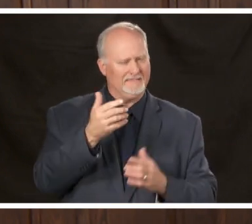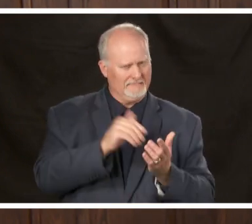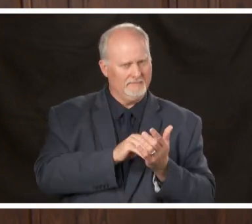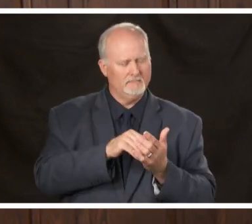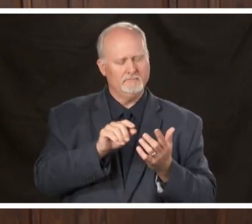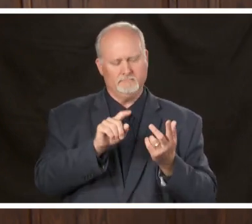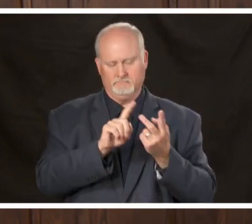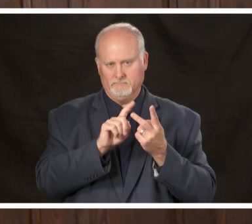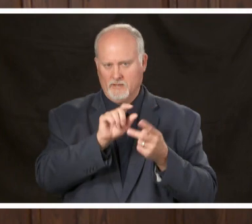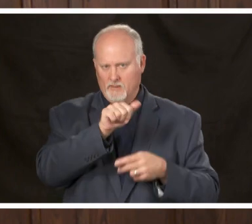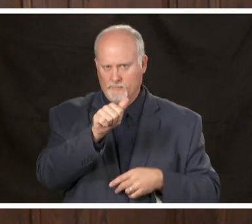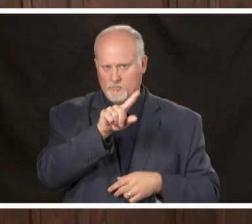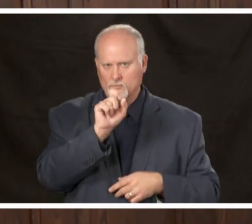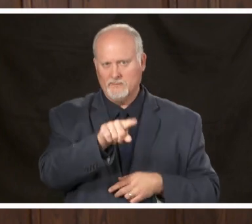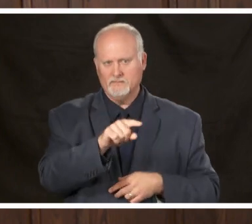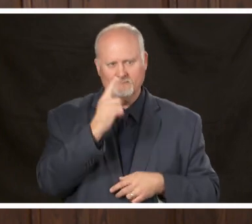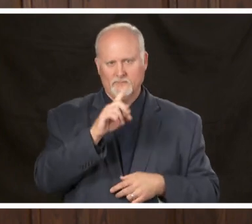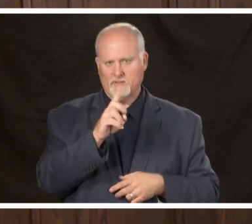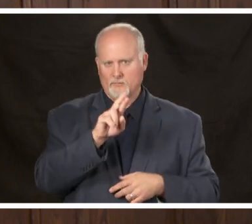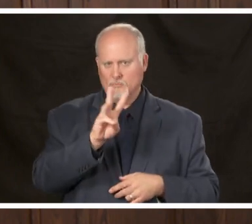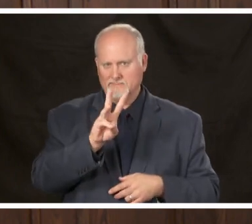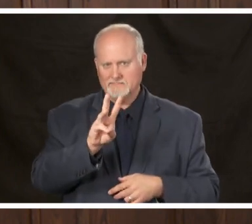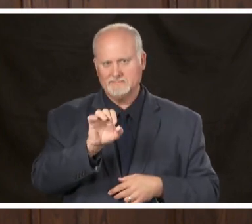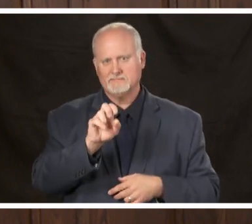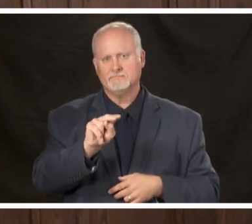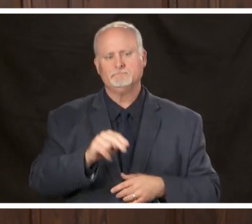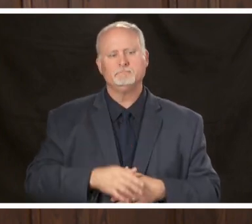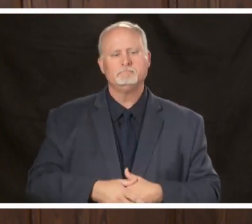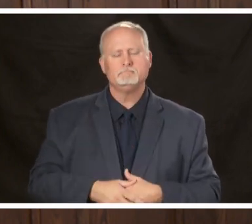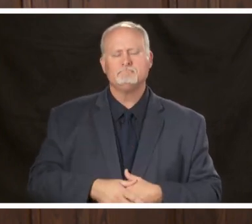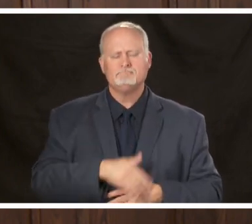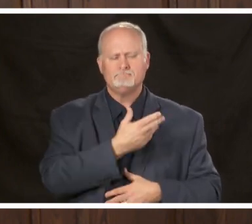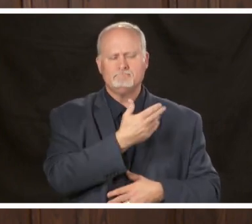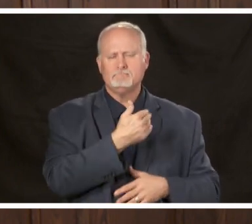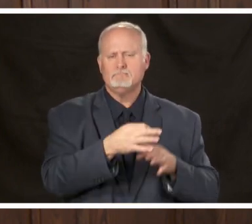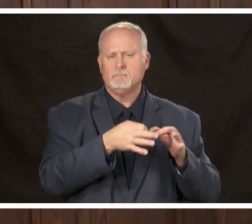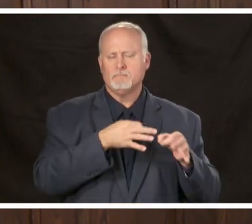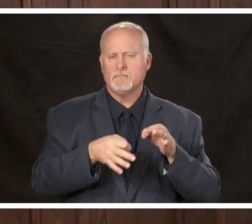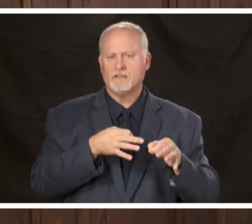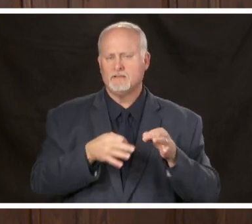quick question for you dr. Wilson can you talk a little bit more if you have